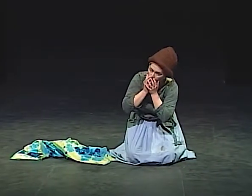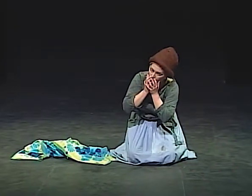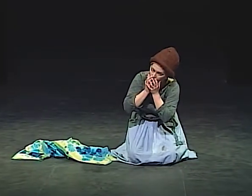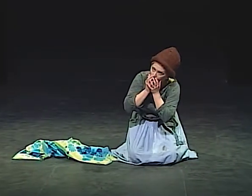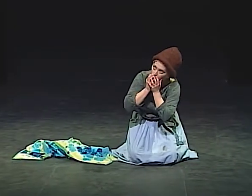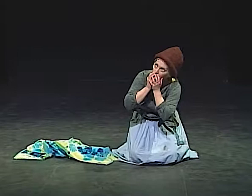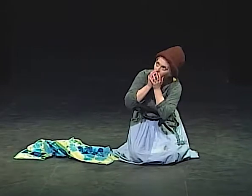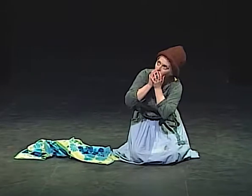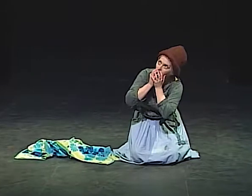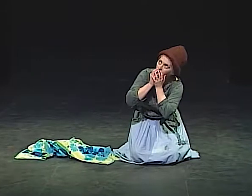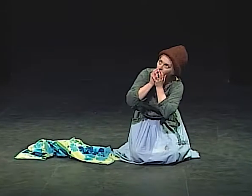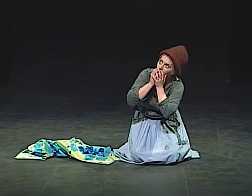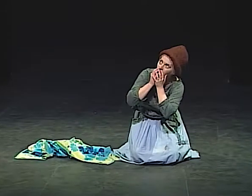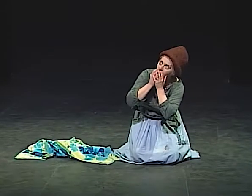GOD IS SHOWING ME.